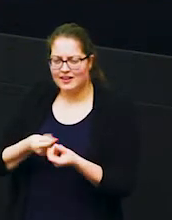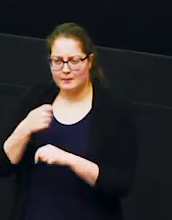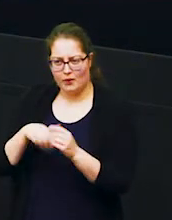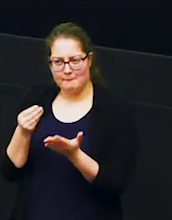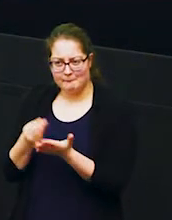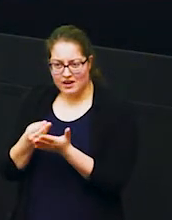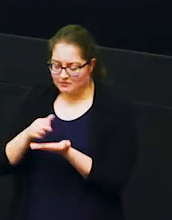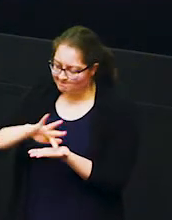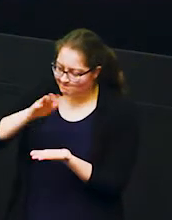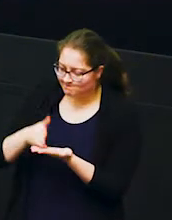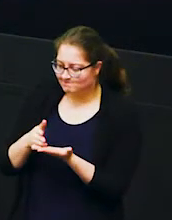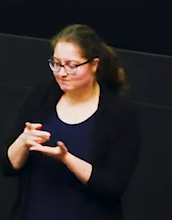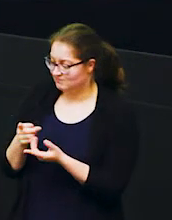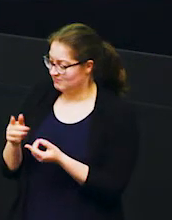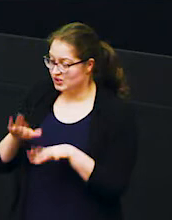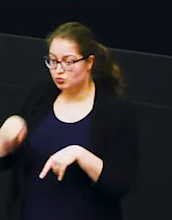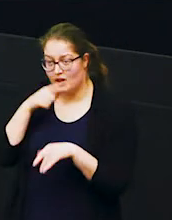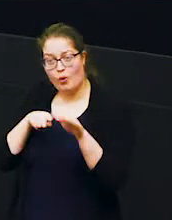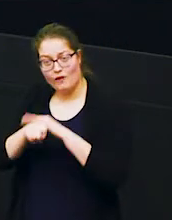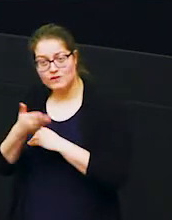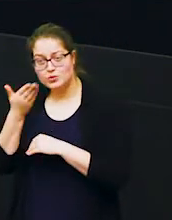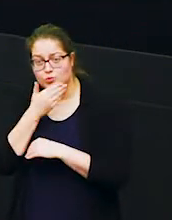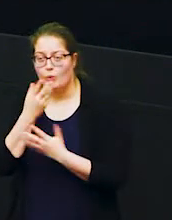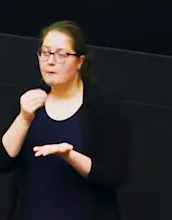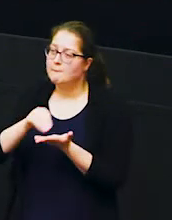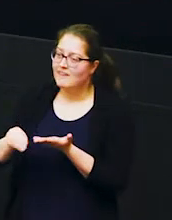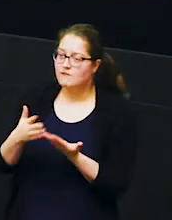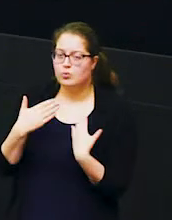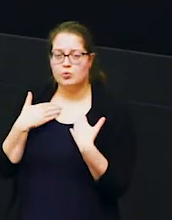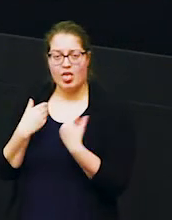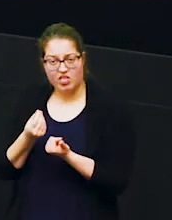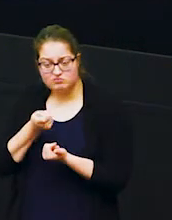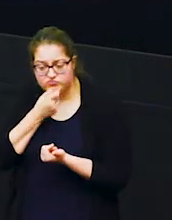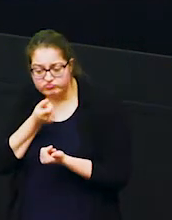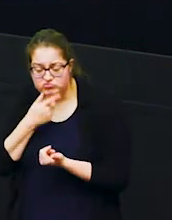they can use to send their children to school or to pay for health care so the farmers don't